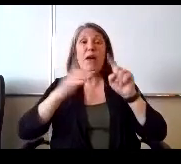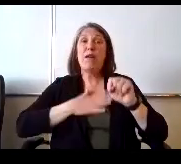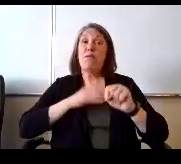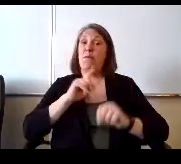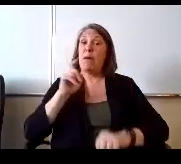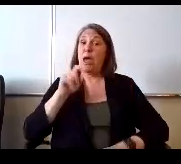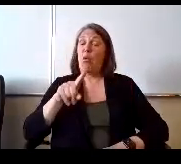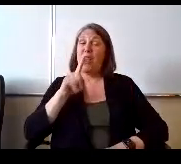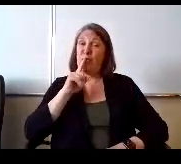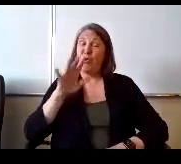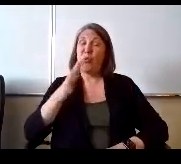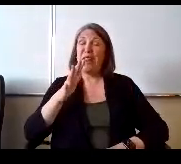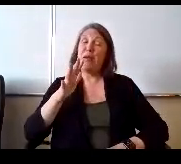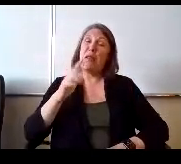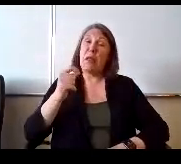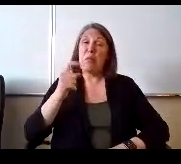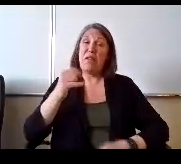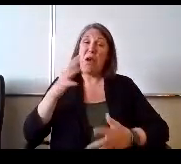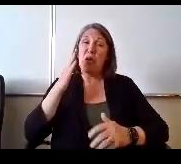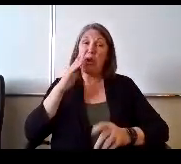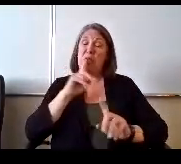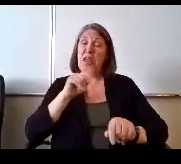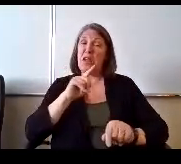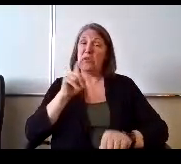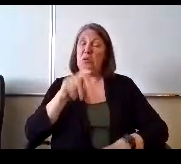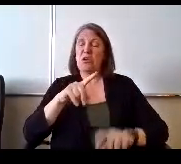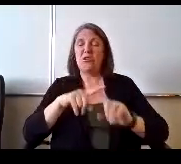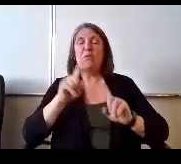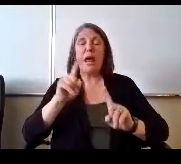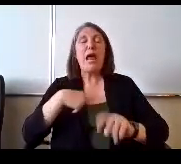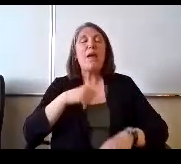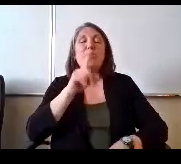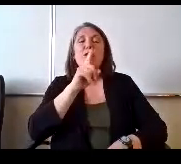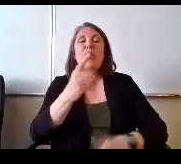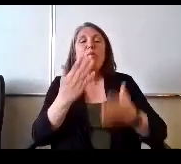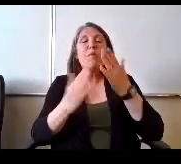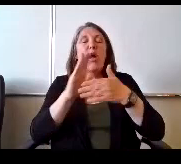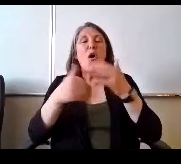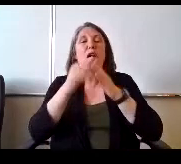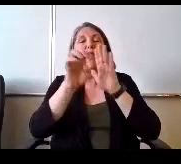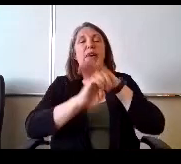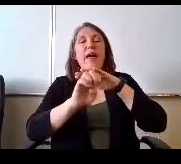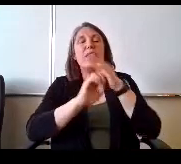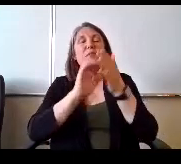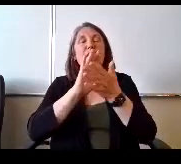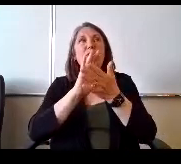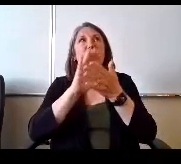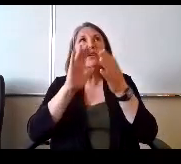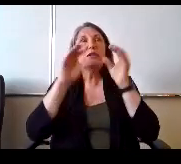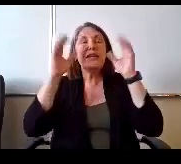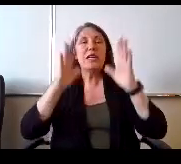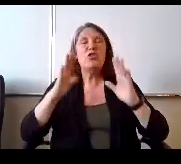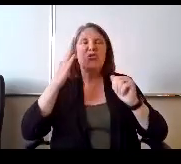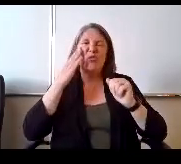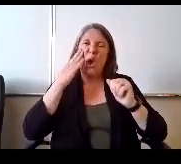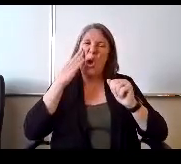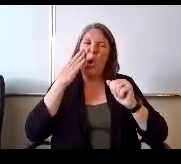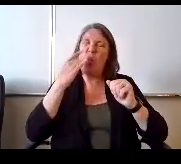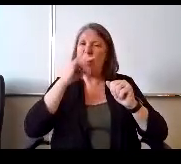I'm sure probably all the elementary teachers know of certain kids in her class that really need this summer reading. Is there any way that we're